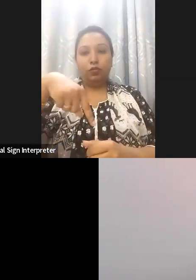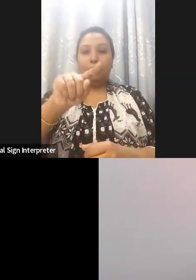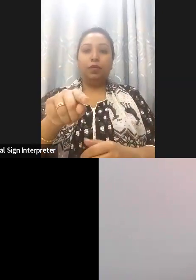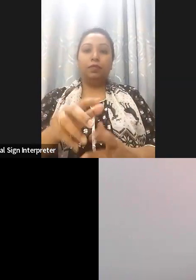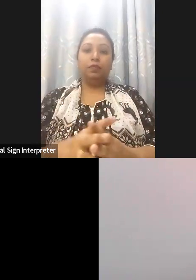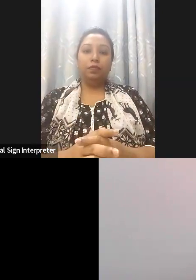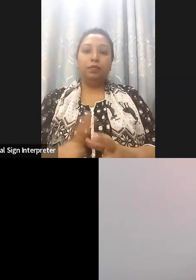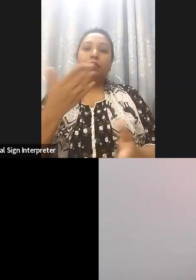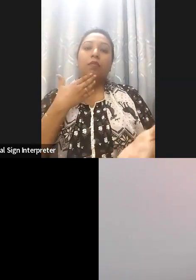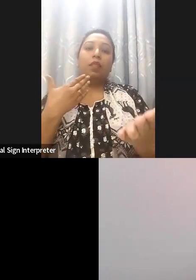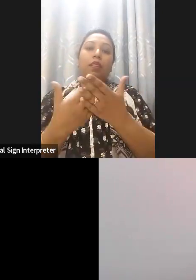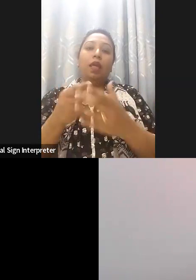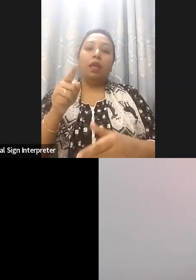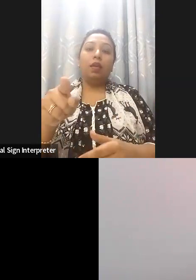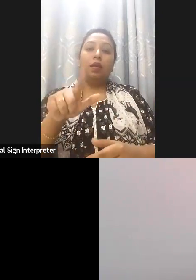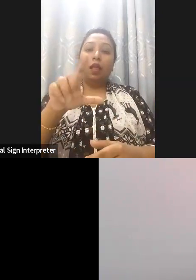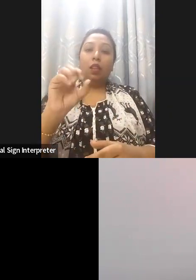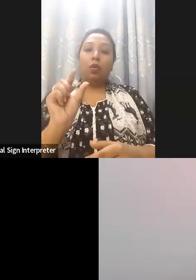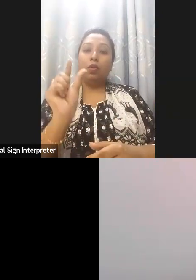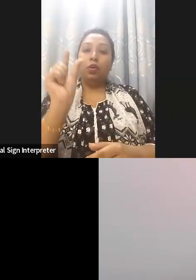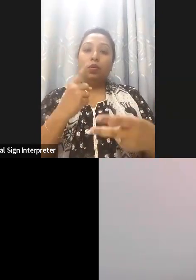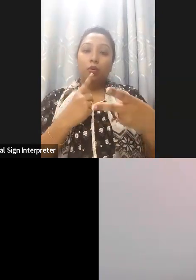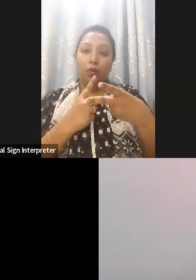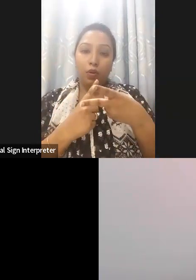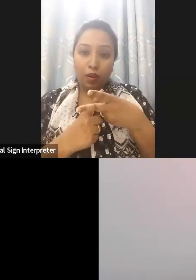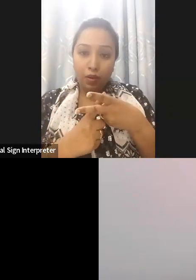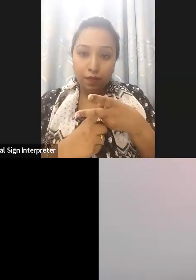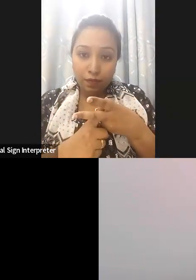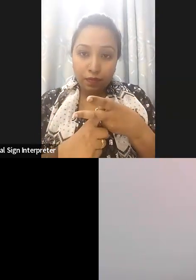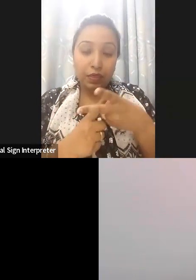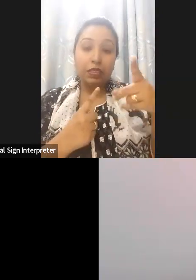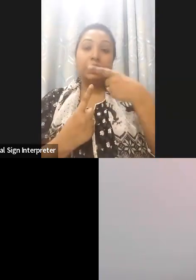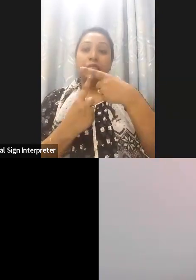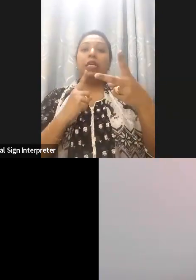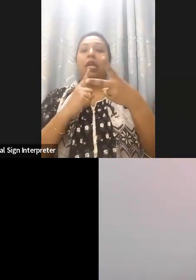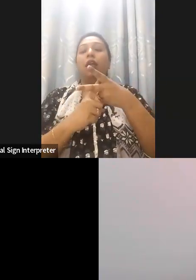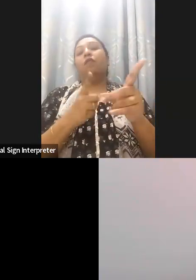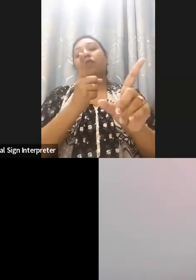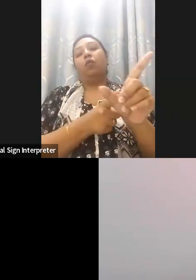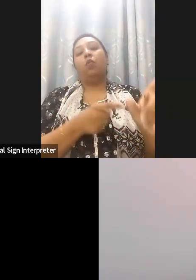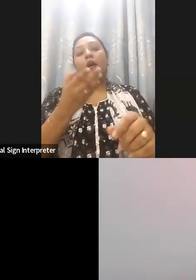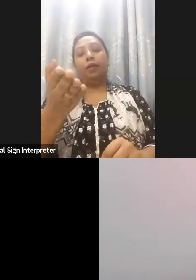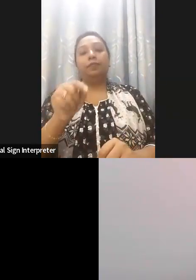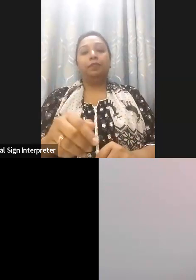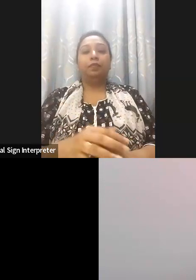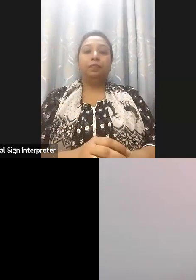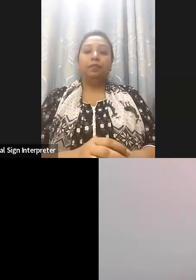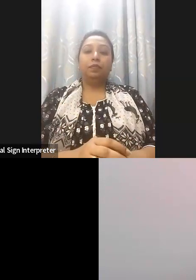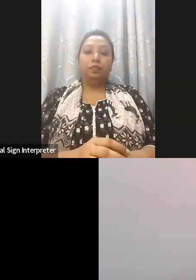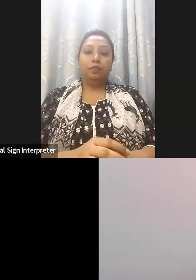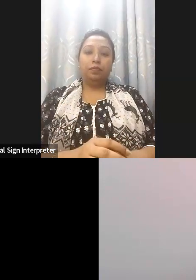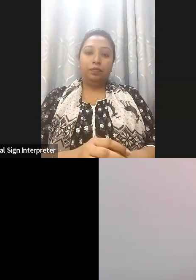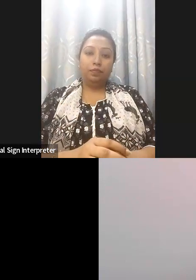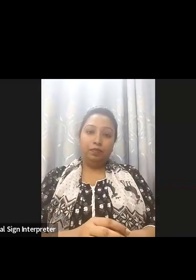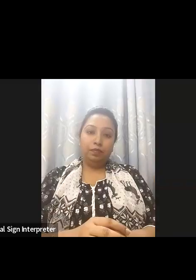you Dr Loutfy, very interesting about this digital inclusion perspective and now I will leave the